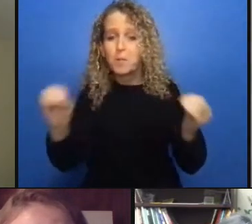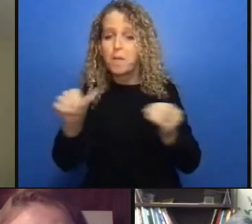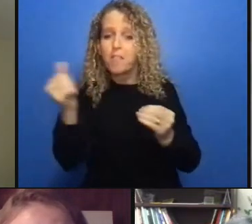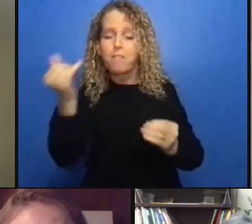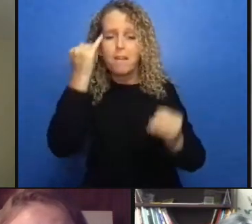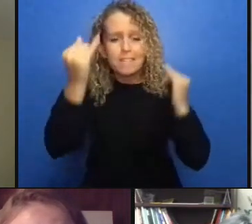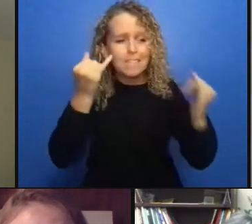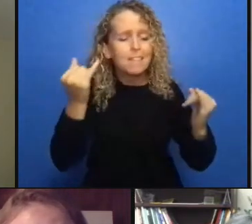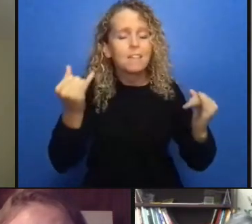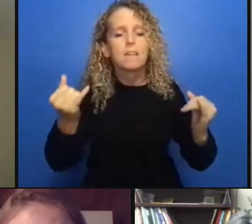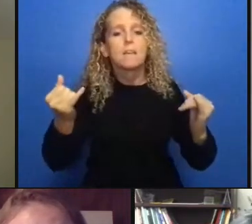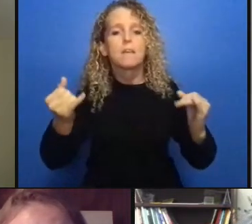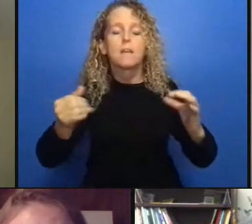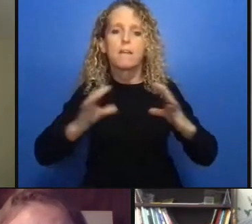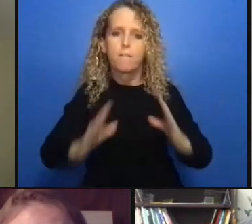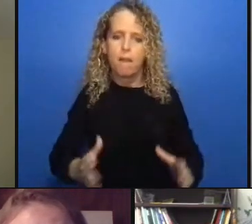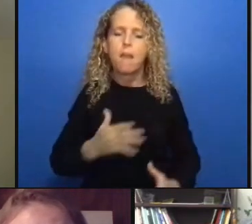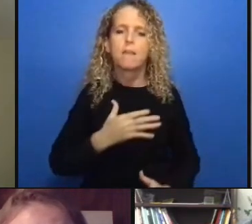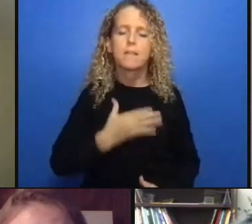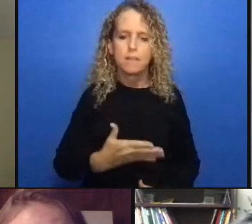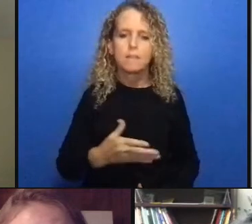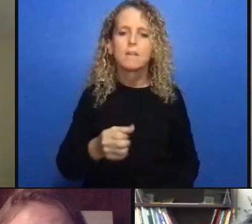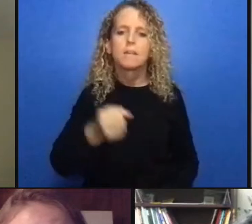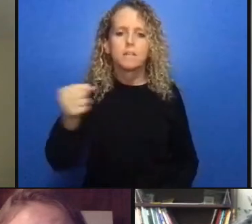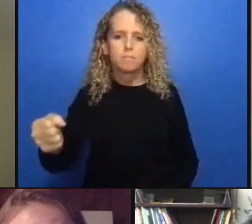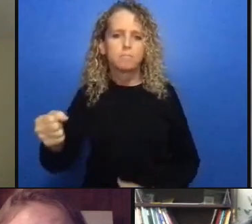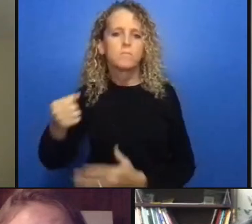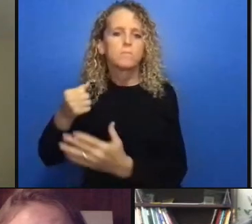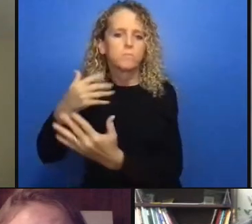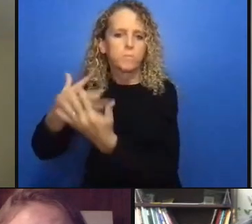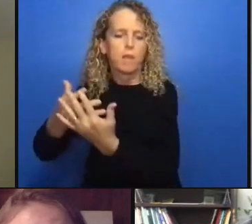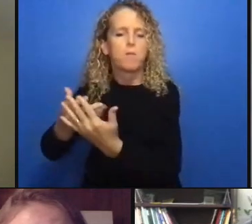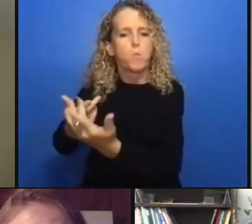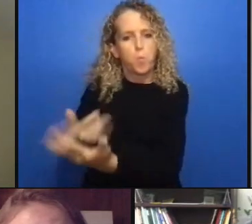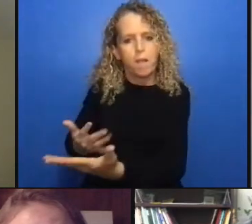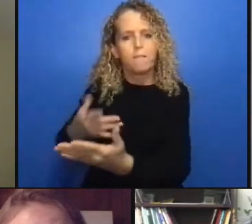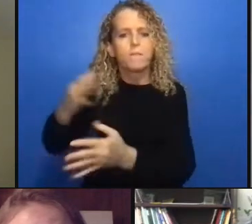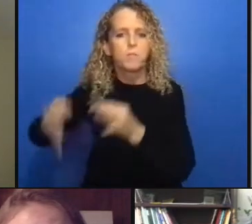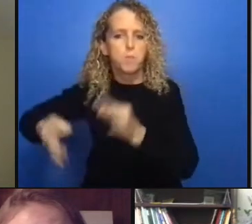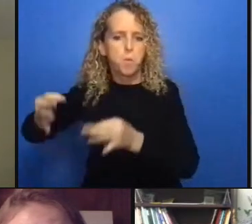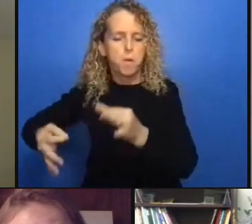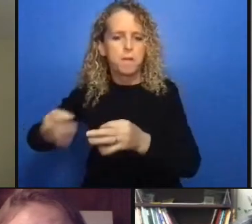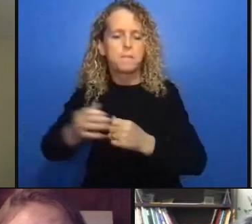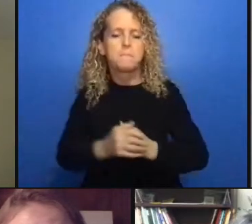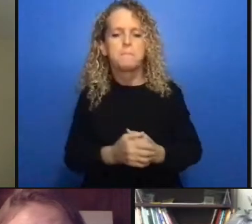drugs which means offering alternatives a regulated alternative to the current toxic